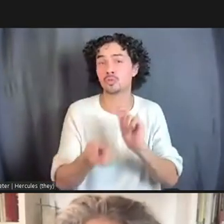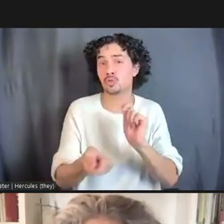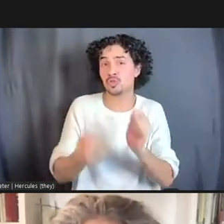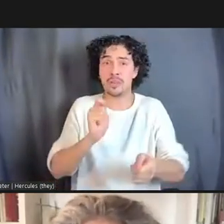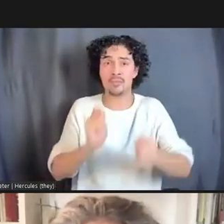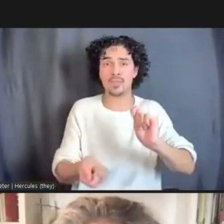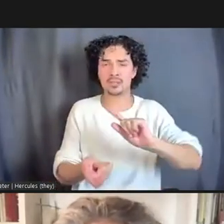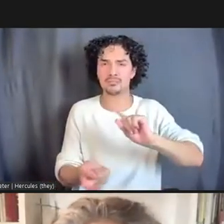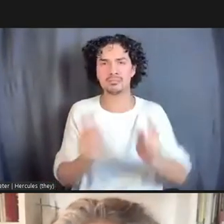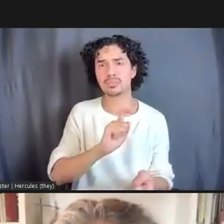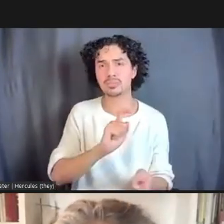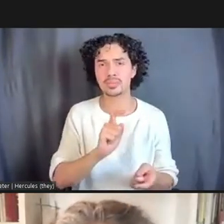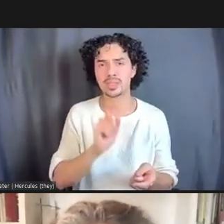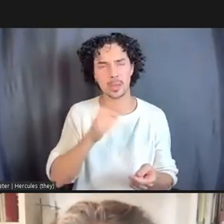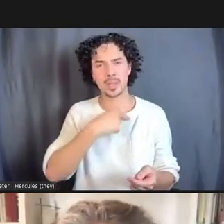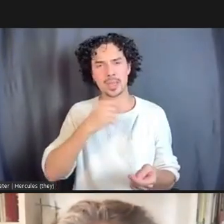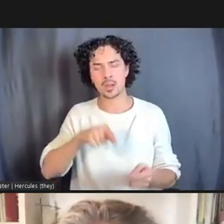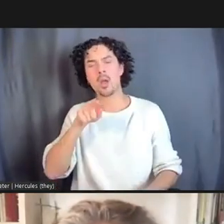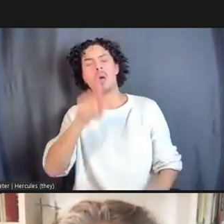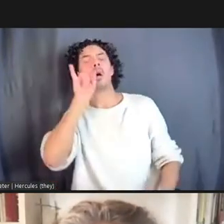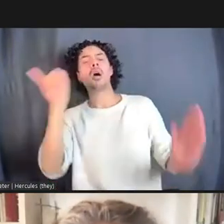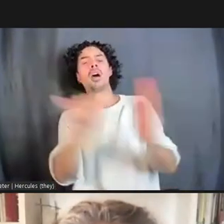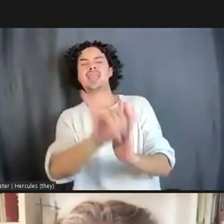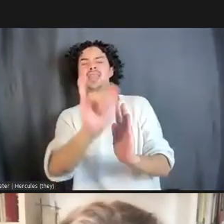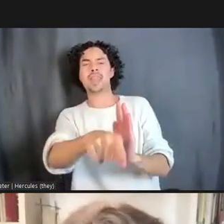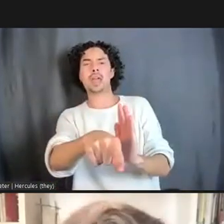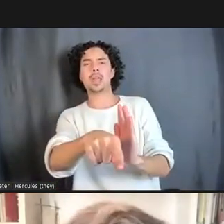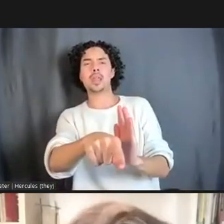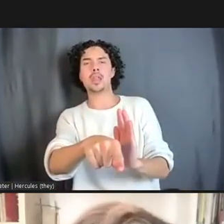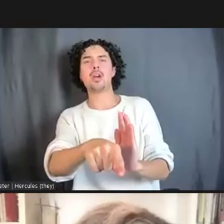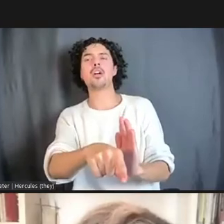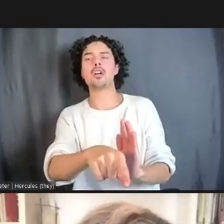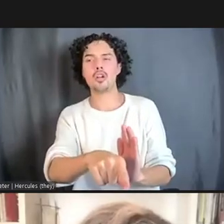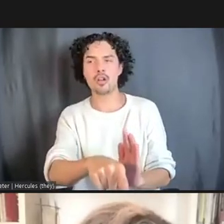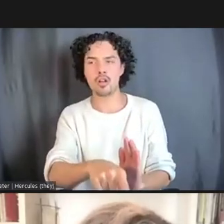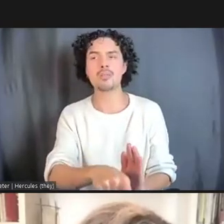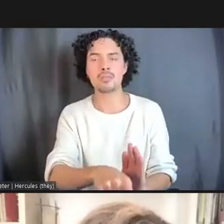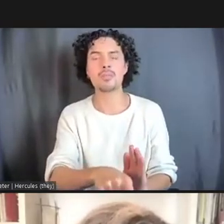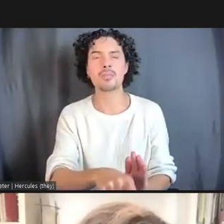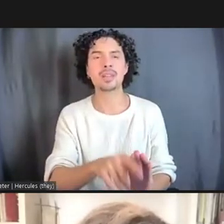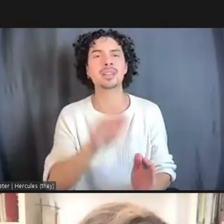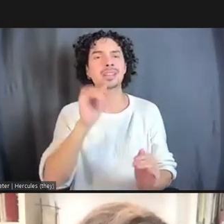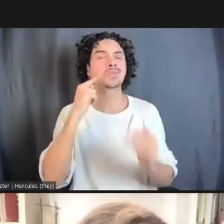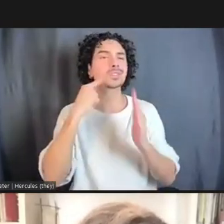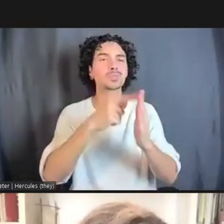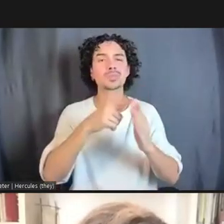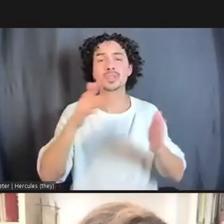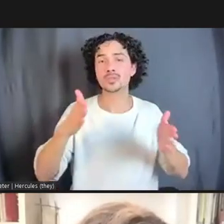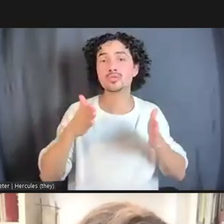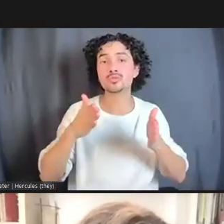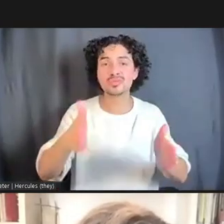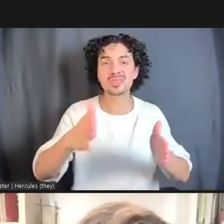We have just had a moment of uprisings in the street against police brutality,